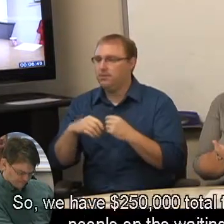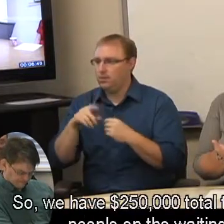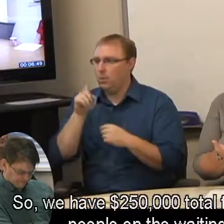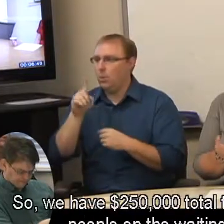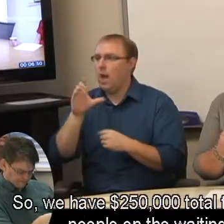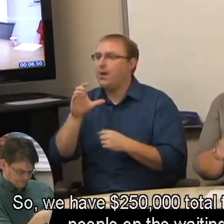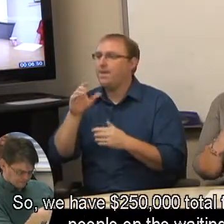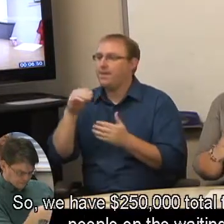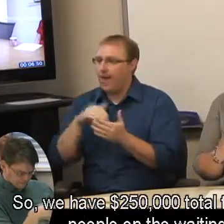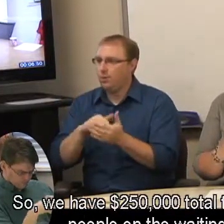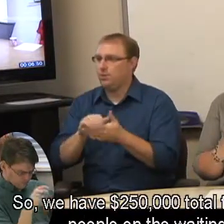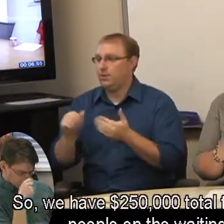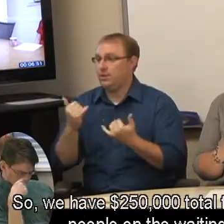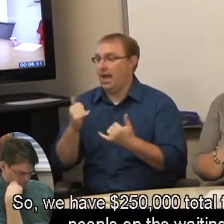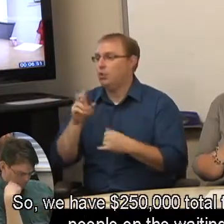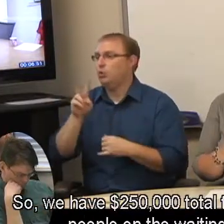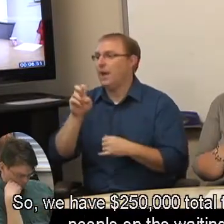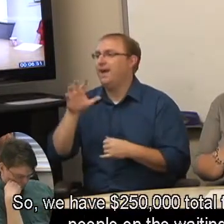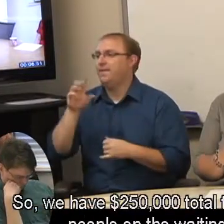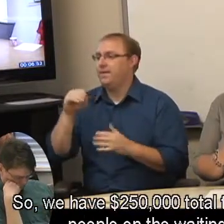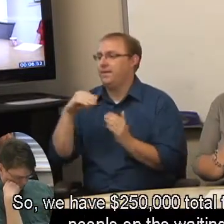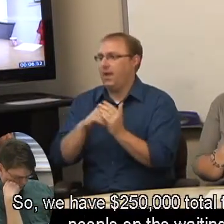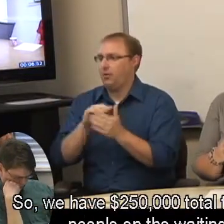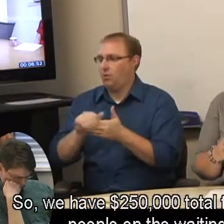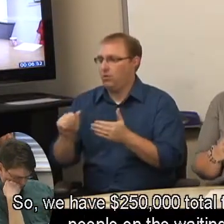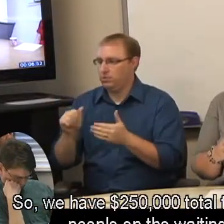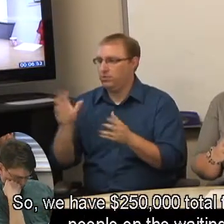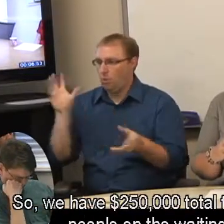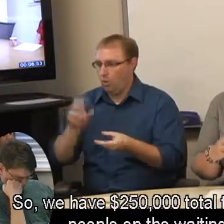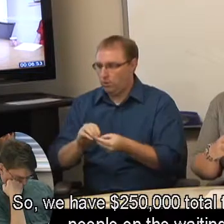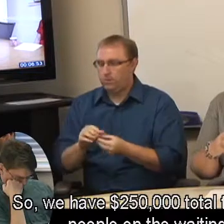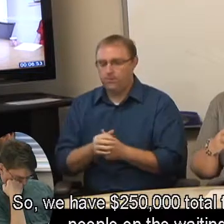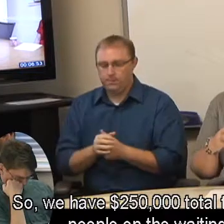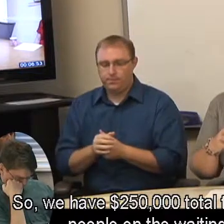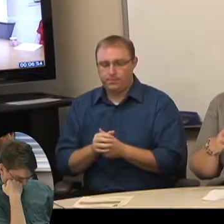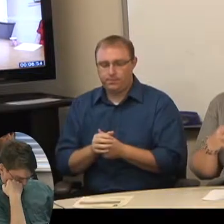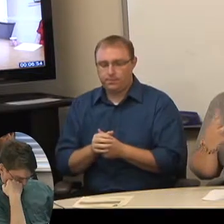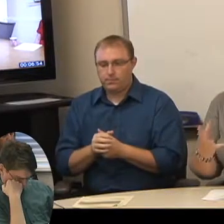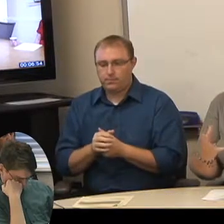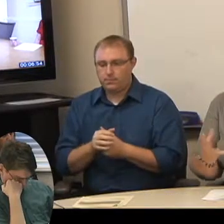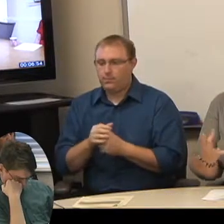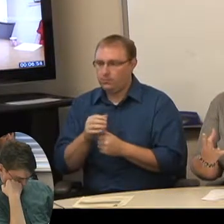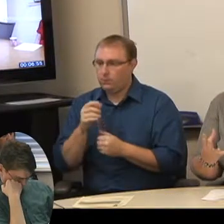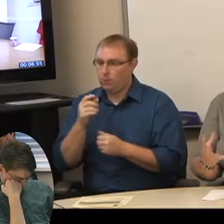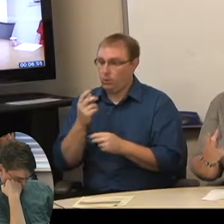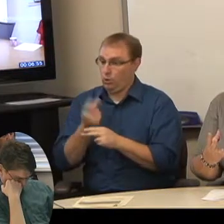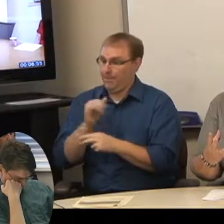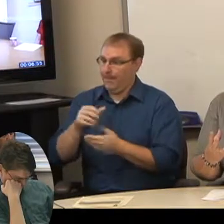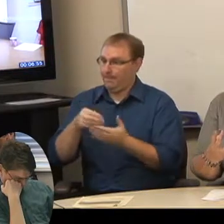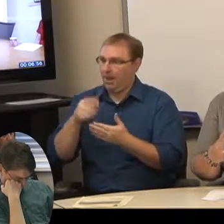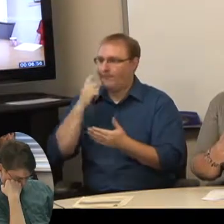So, we have $250,000 total to fund more people on the waiting list.